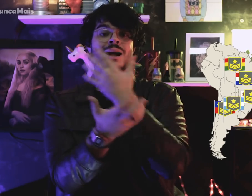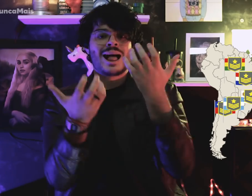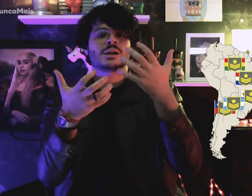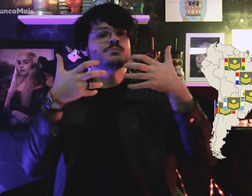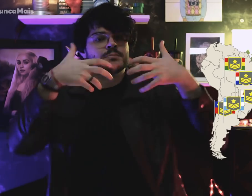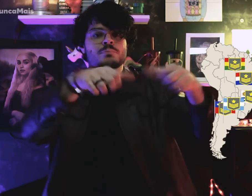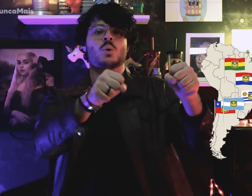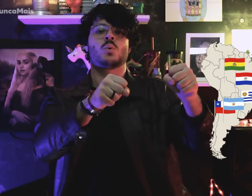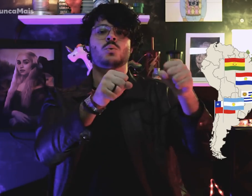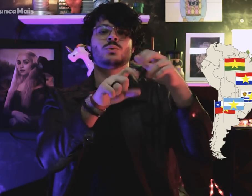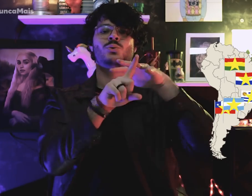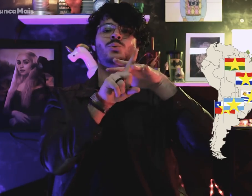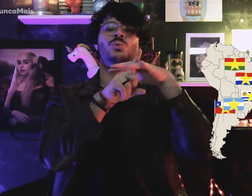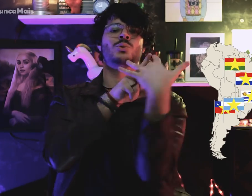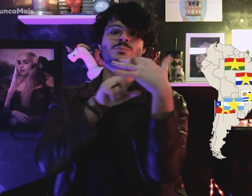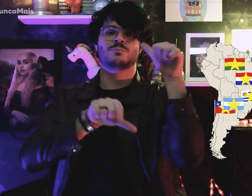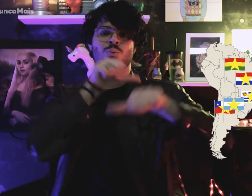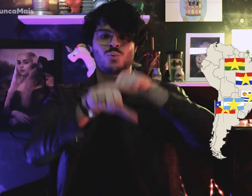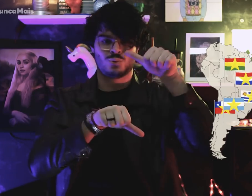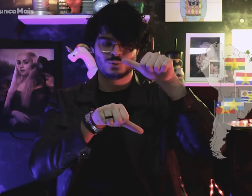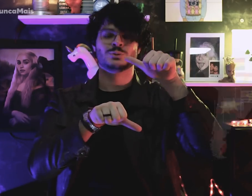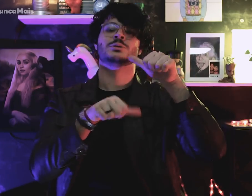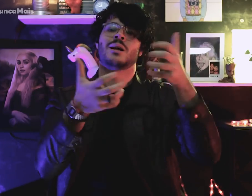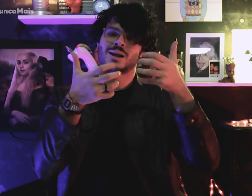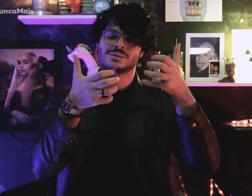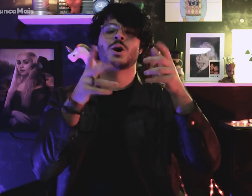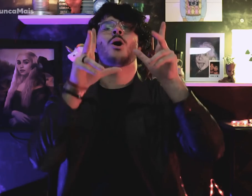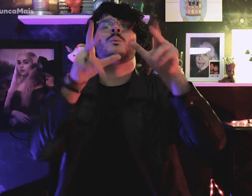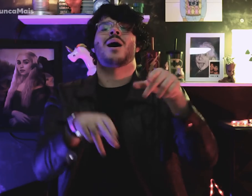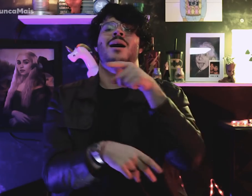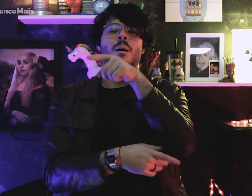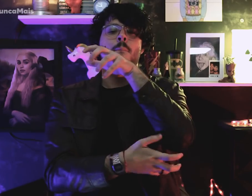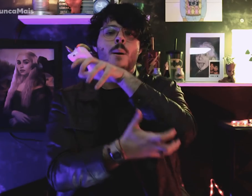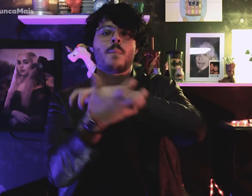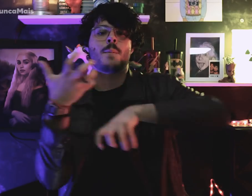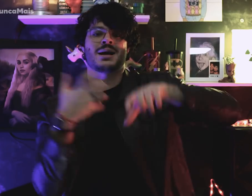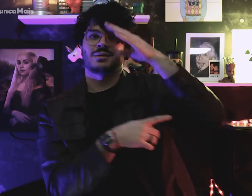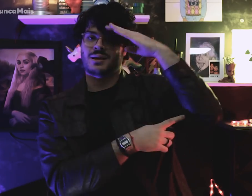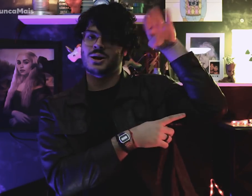nos países da América do Sul, como a revolução cubana fazia.